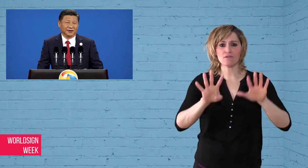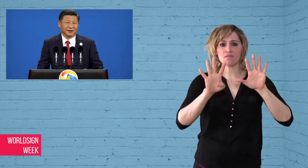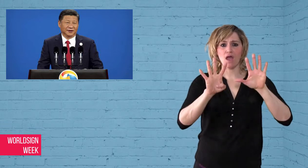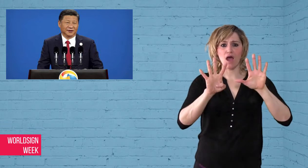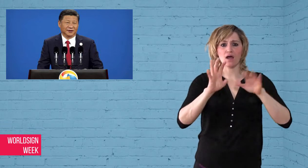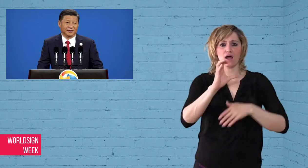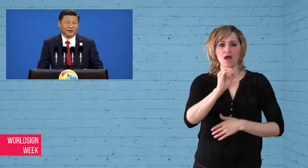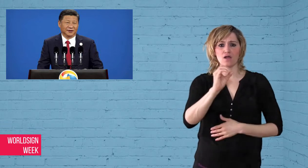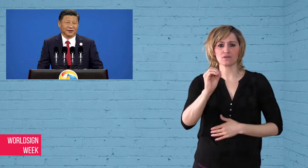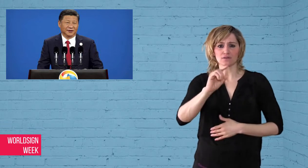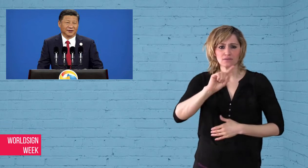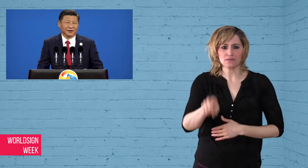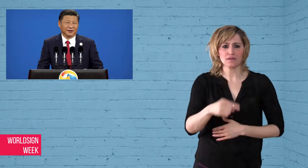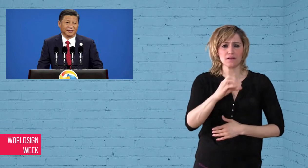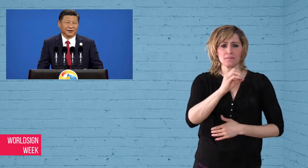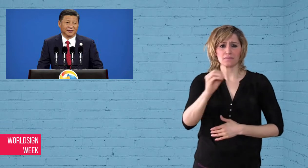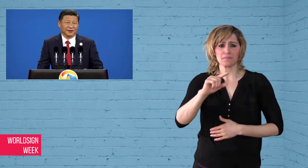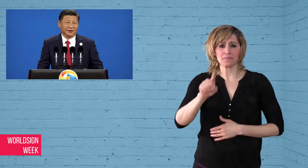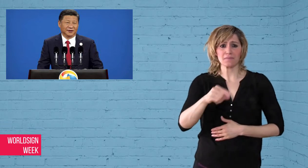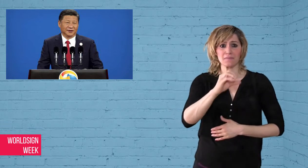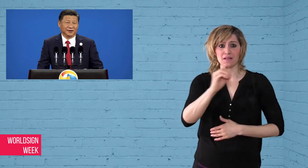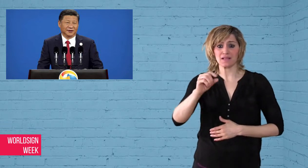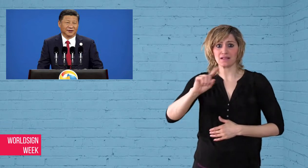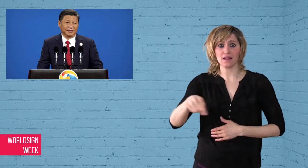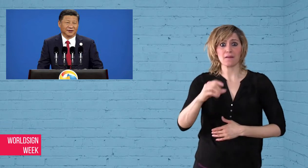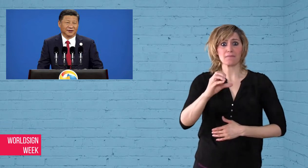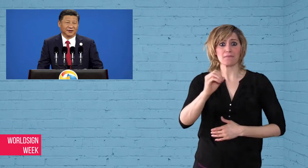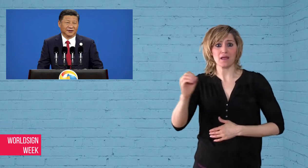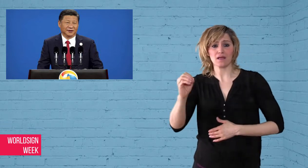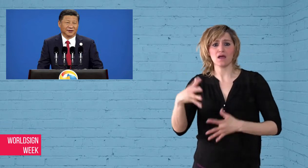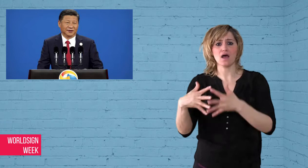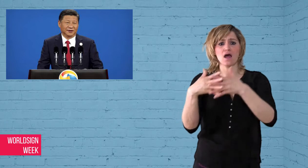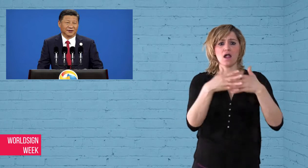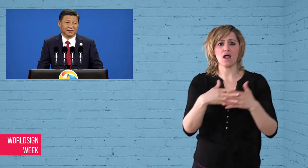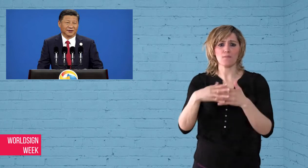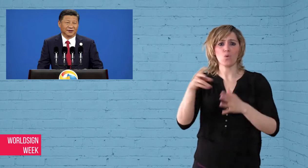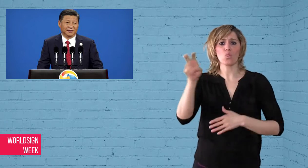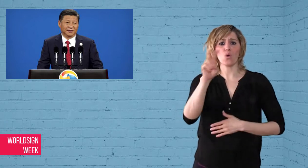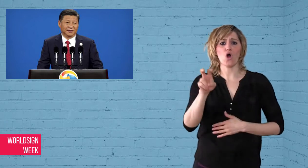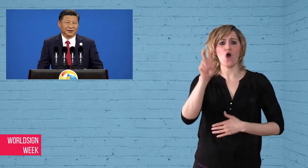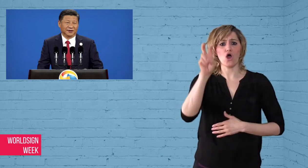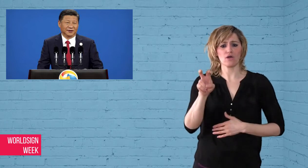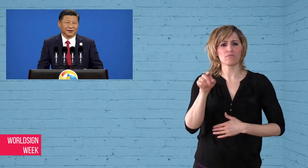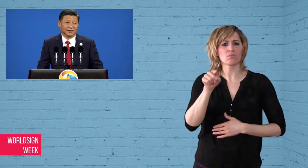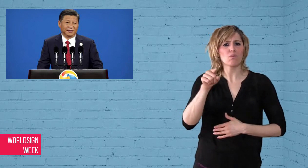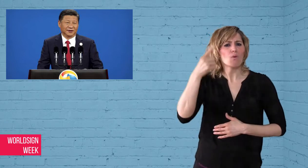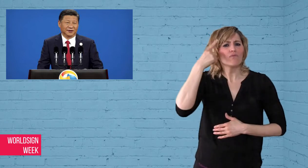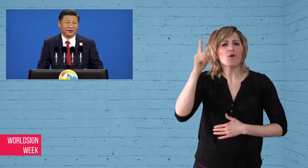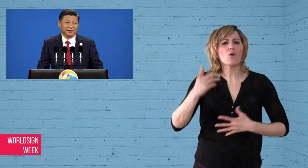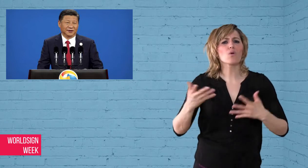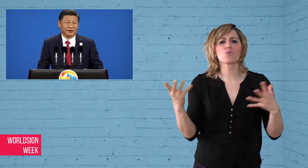Initiative”. The goal is to reactivate